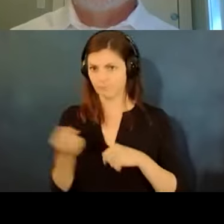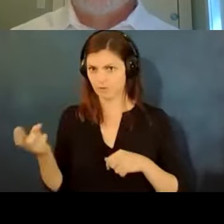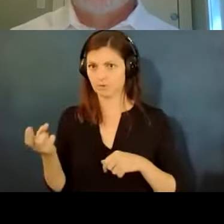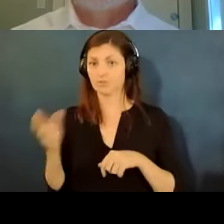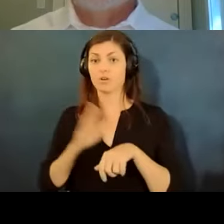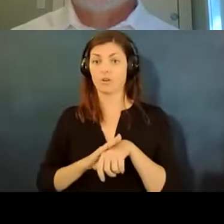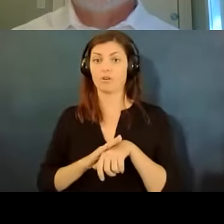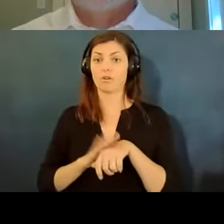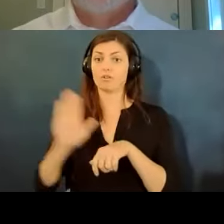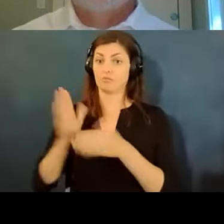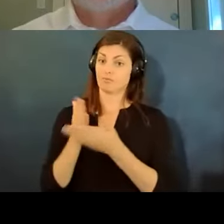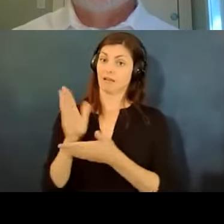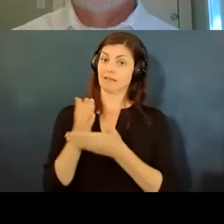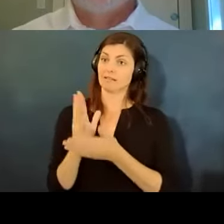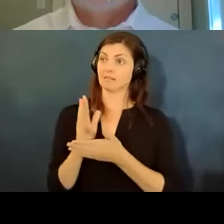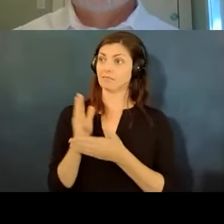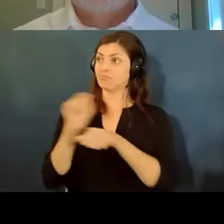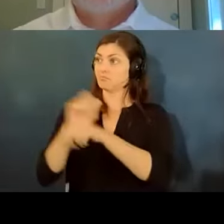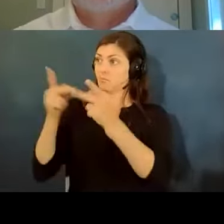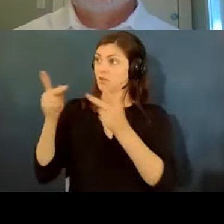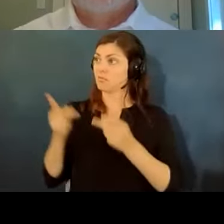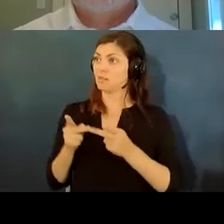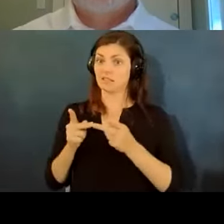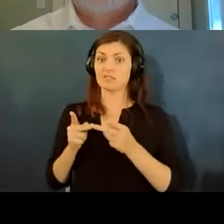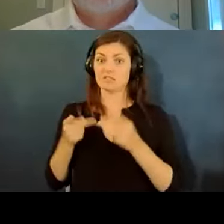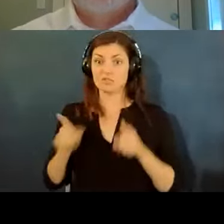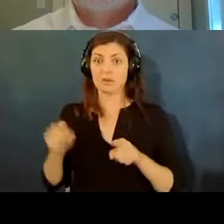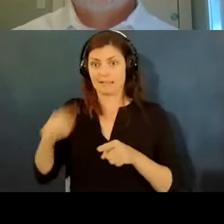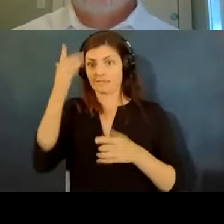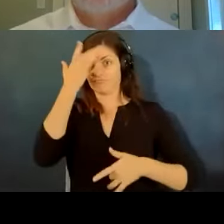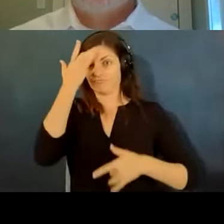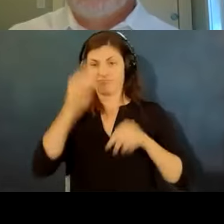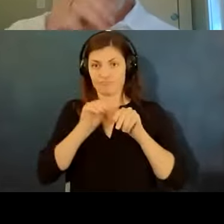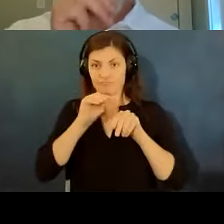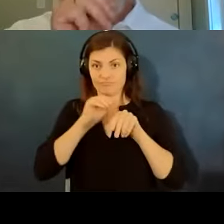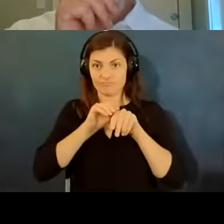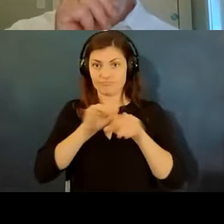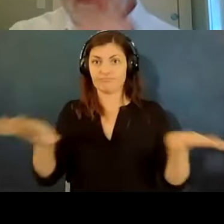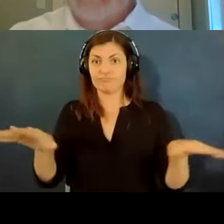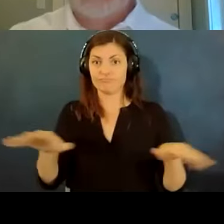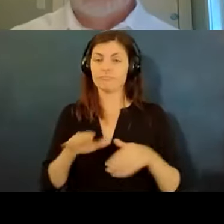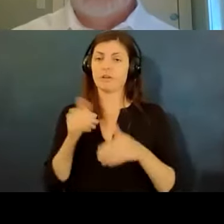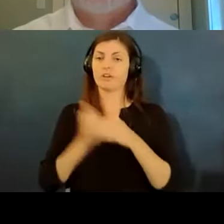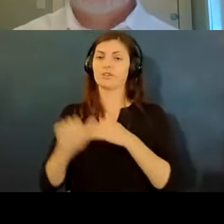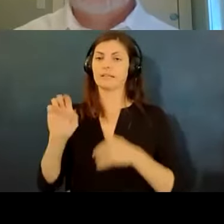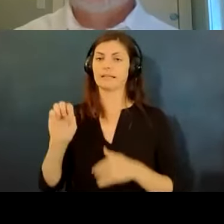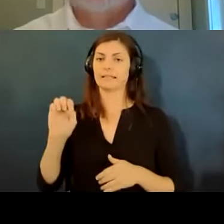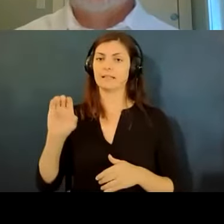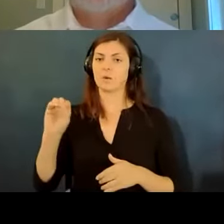rights during the pandemic from the eeoc and at the bottom of the current slide i have a link to